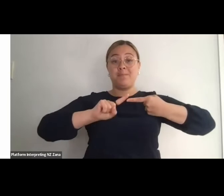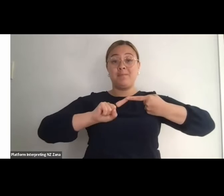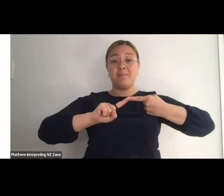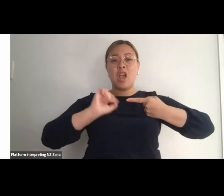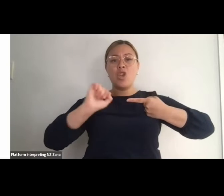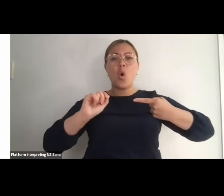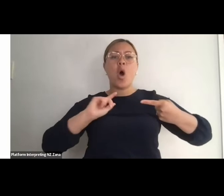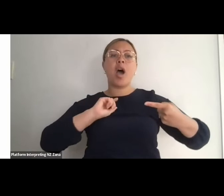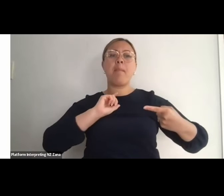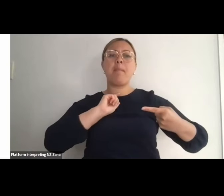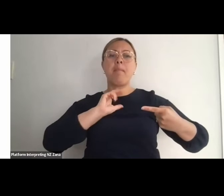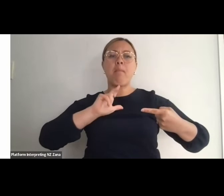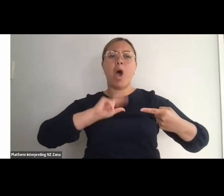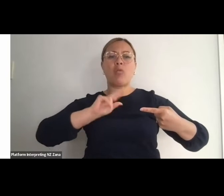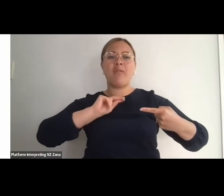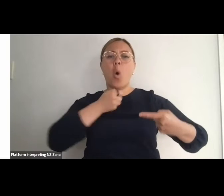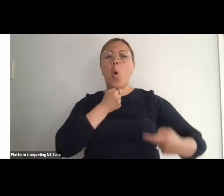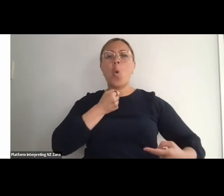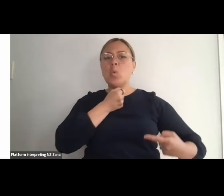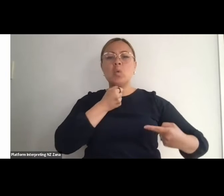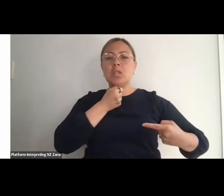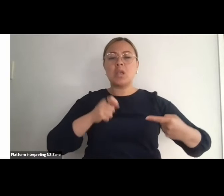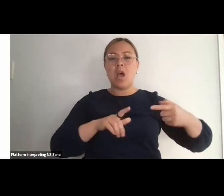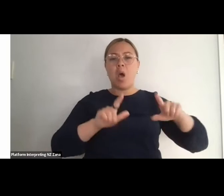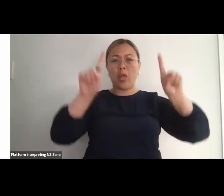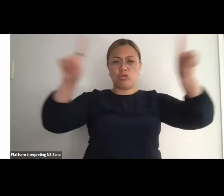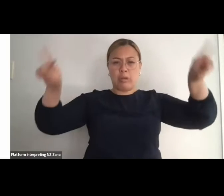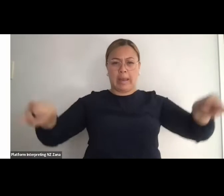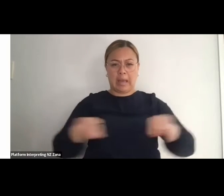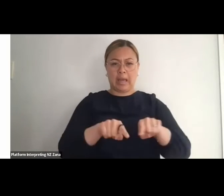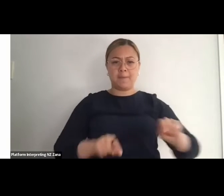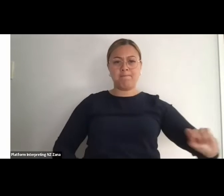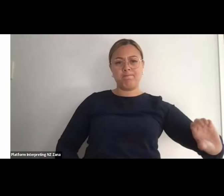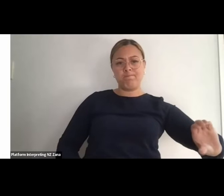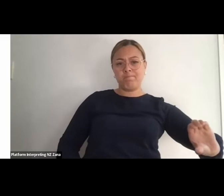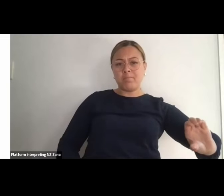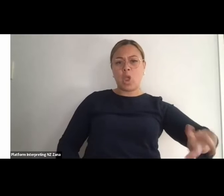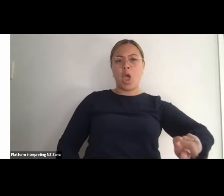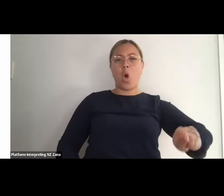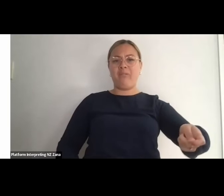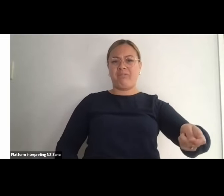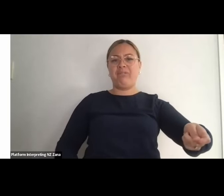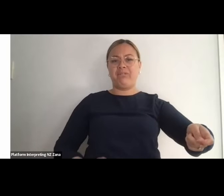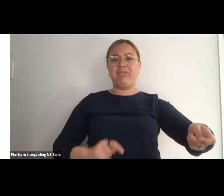please, throughout the conversation. At the end we will invite everyone back into the space to